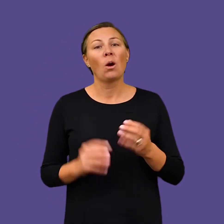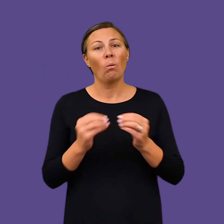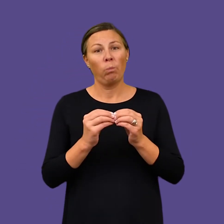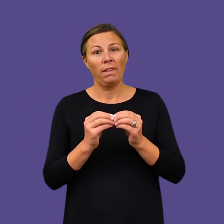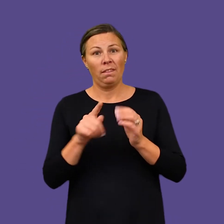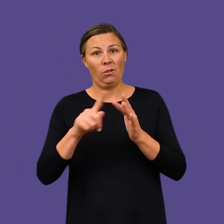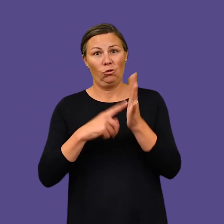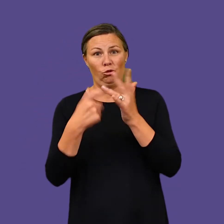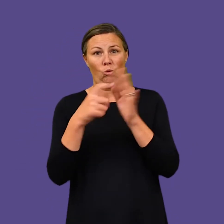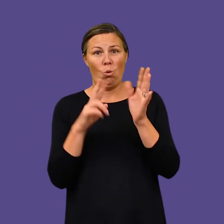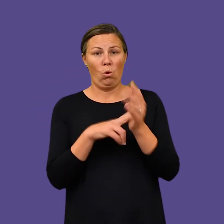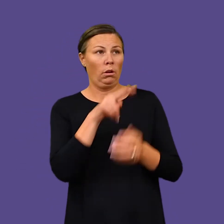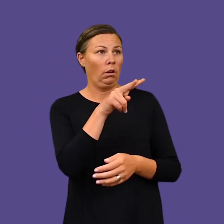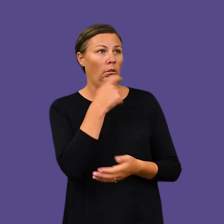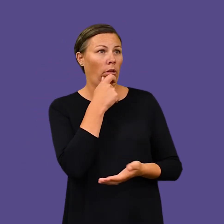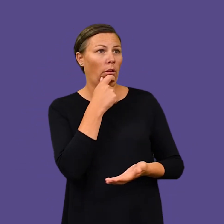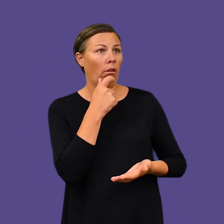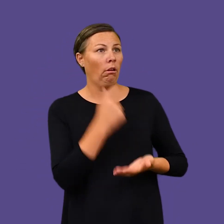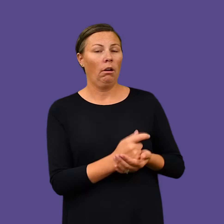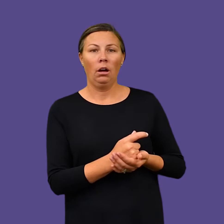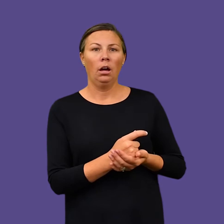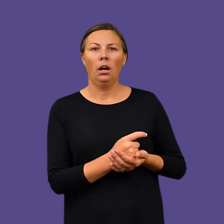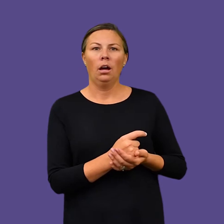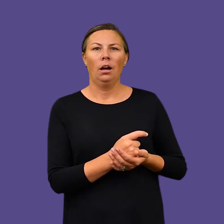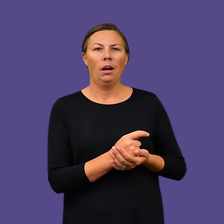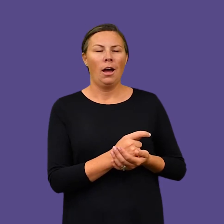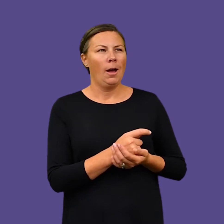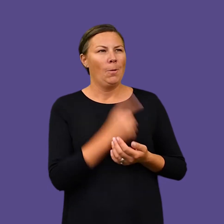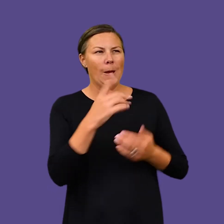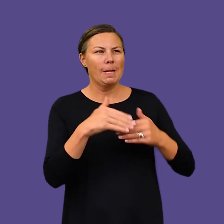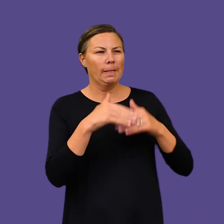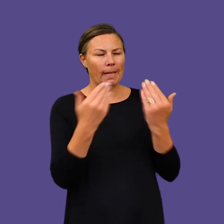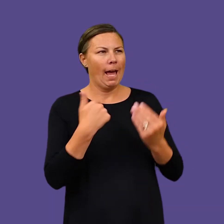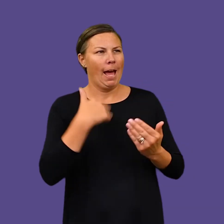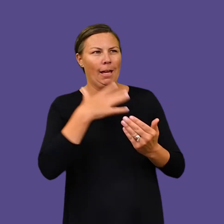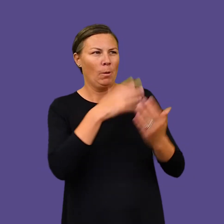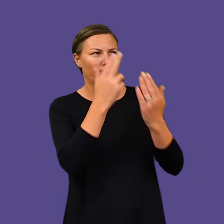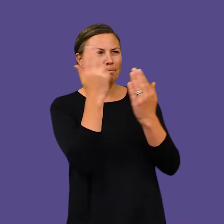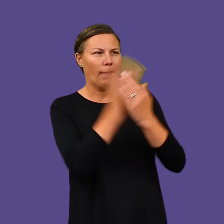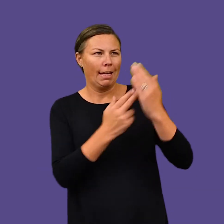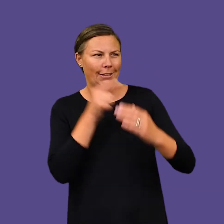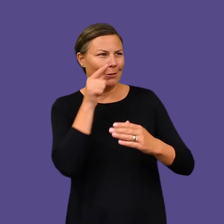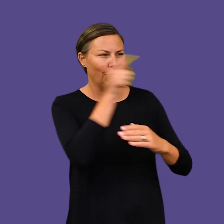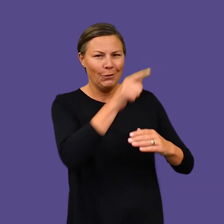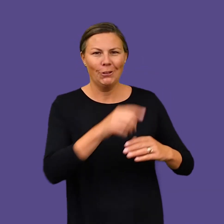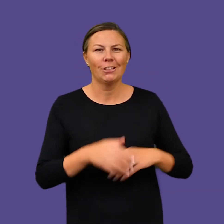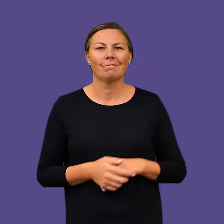and I sat there completely enthralled, knowing she’d make an excellent subject,’ says Richardson.